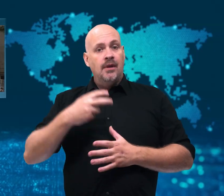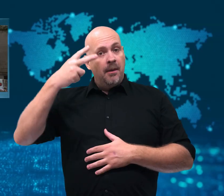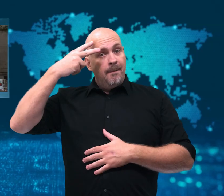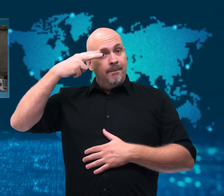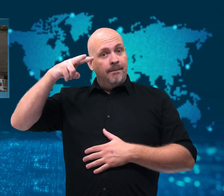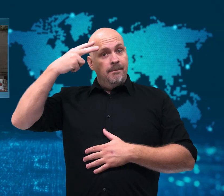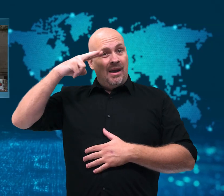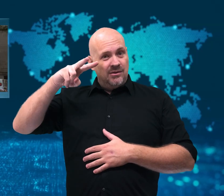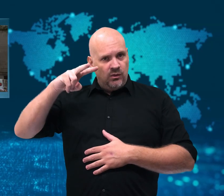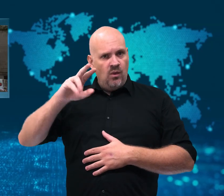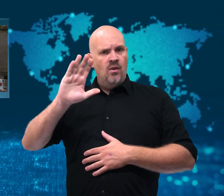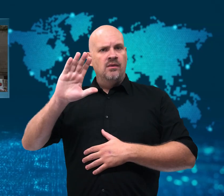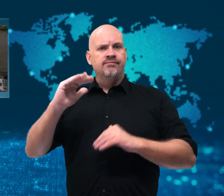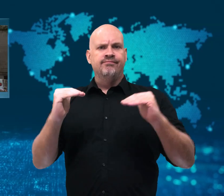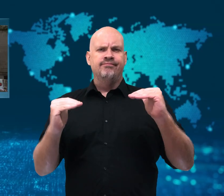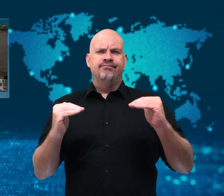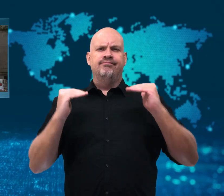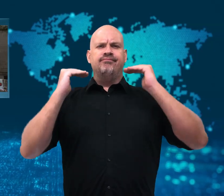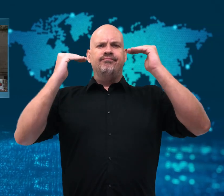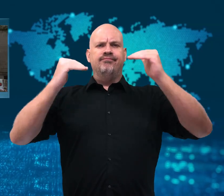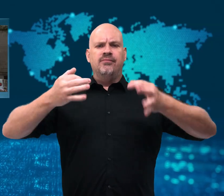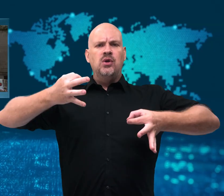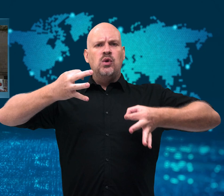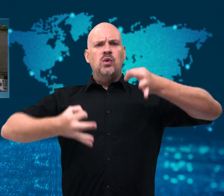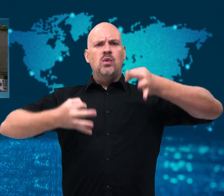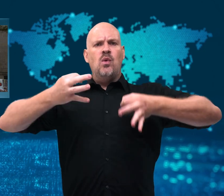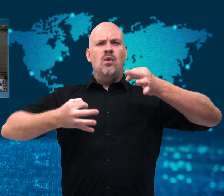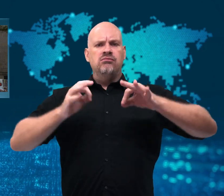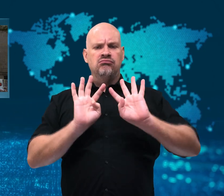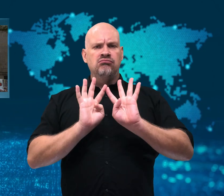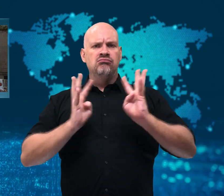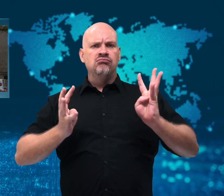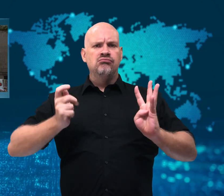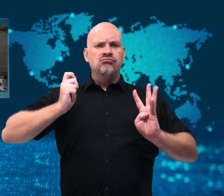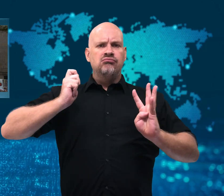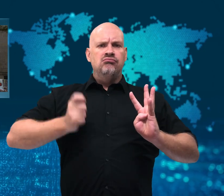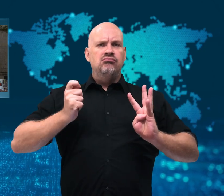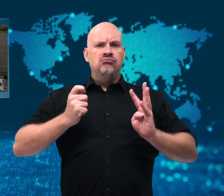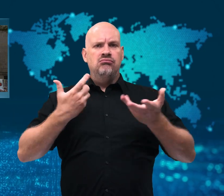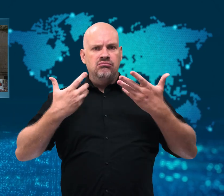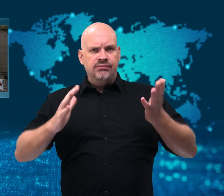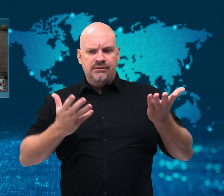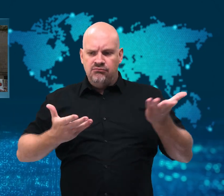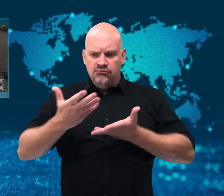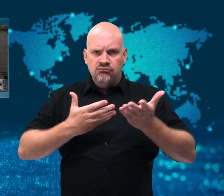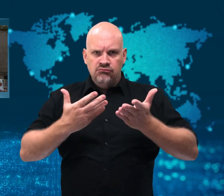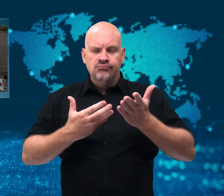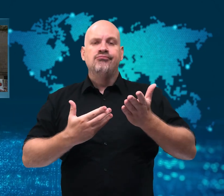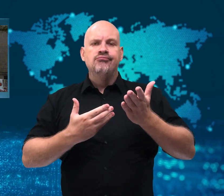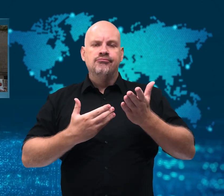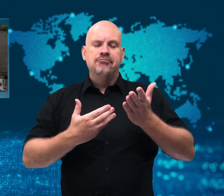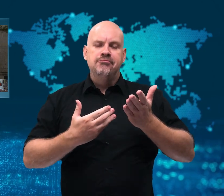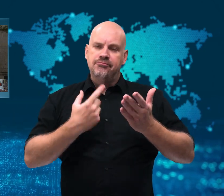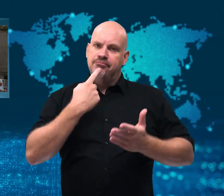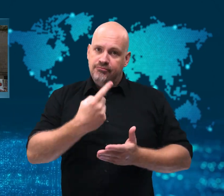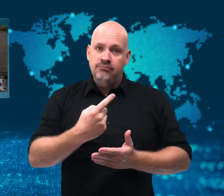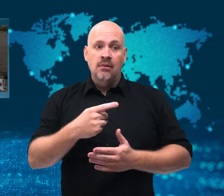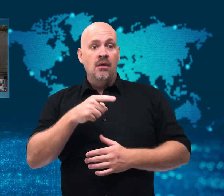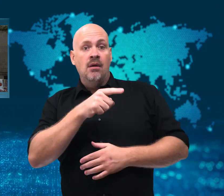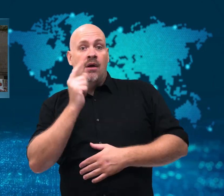[Gavin]: The Mexico Supreme Court has ruled that criminalizing